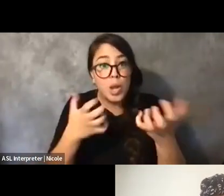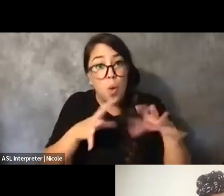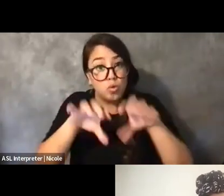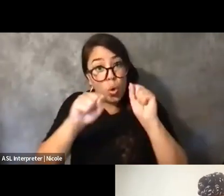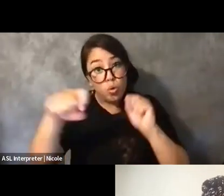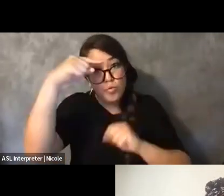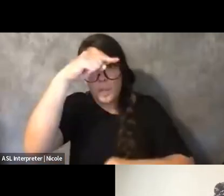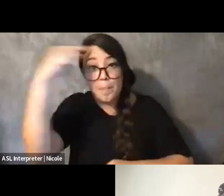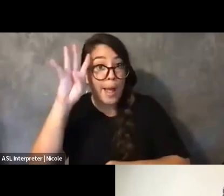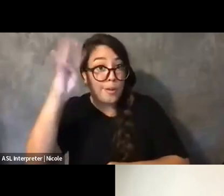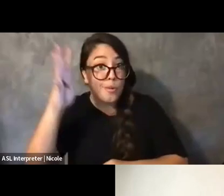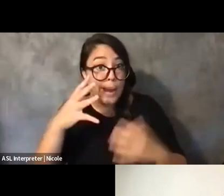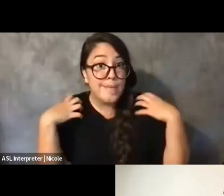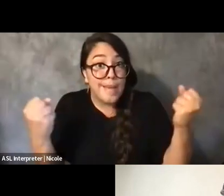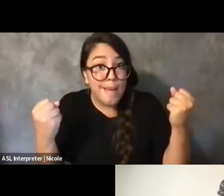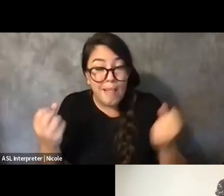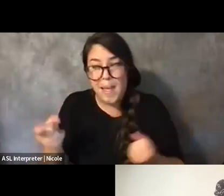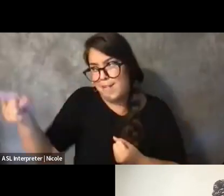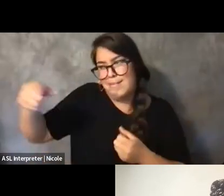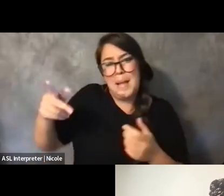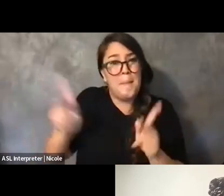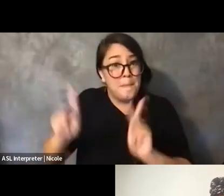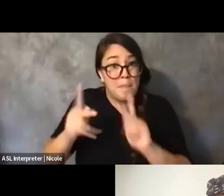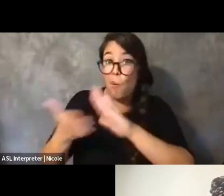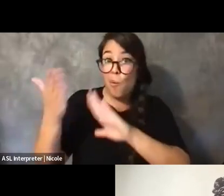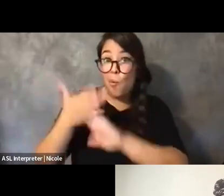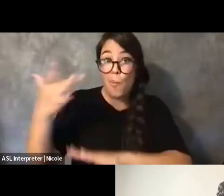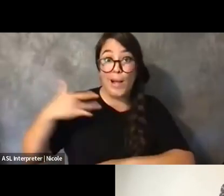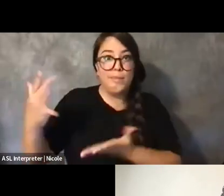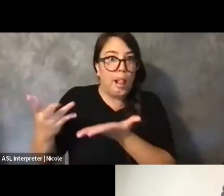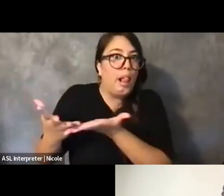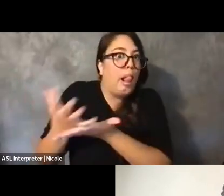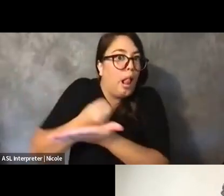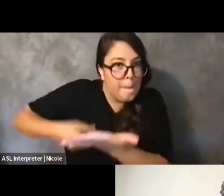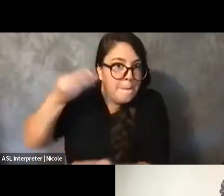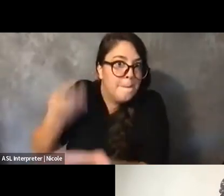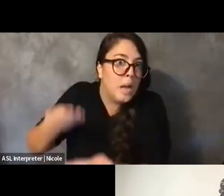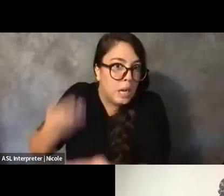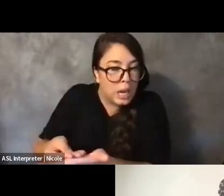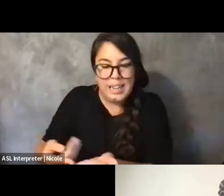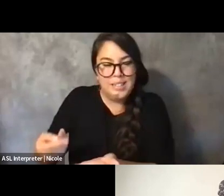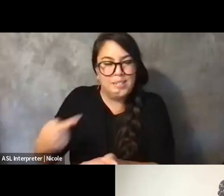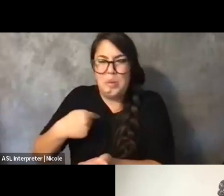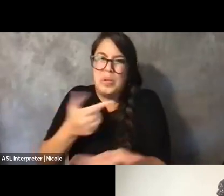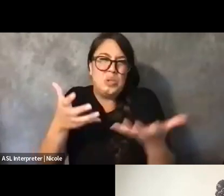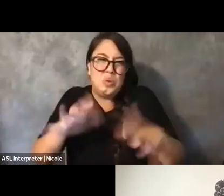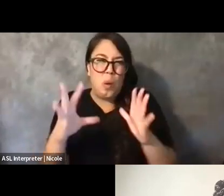And we were not wanting to be those people that we're asking folks to fork over ridiculous amounts of money for, for something that really